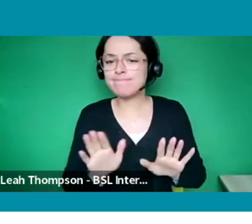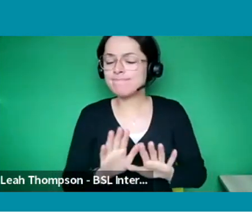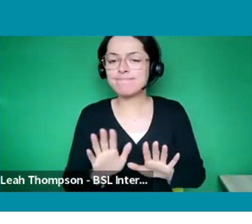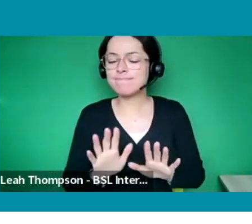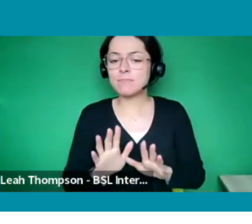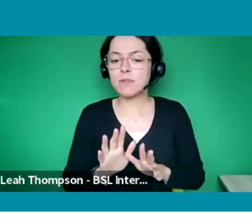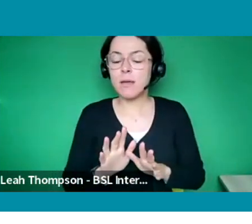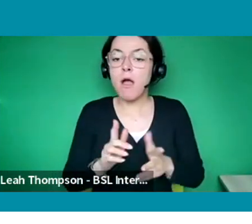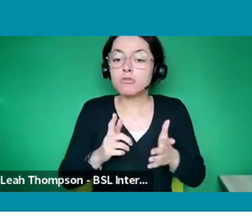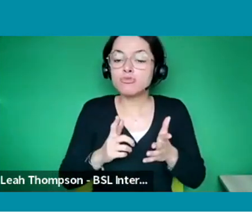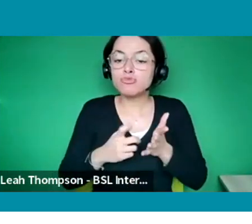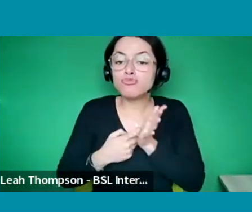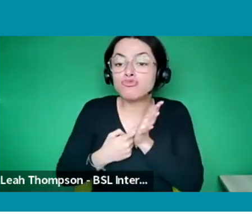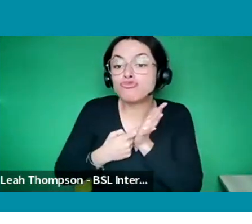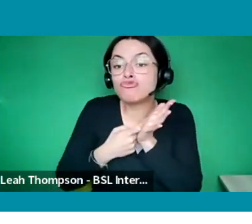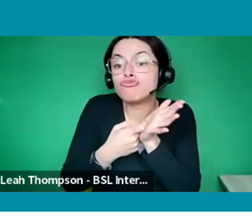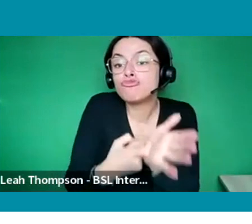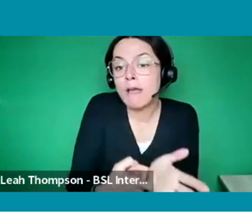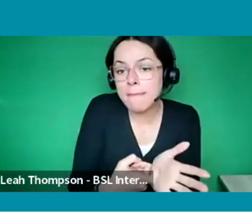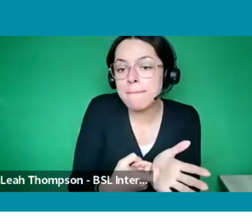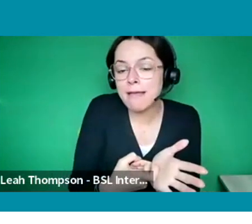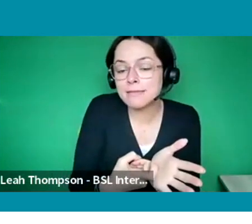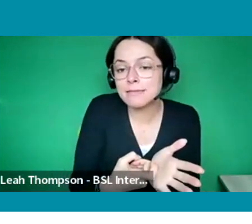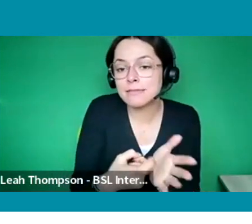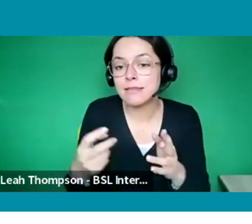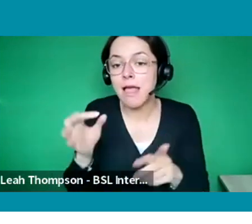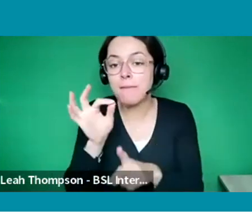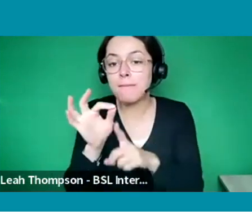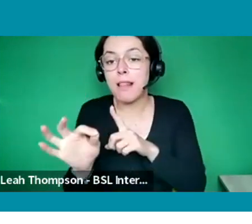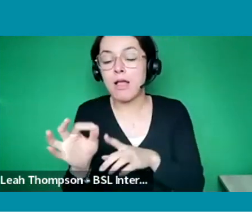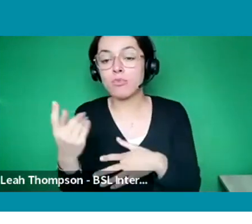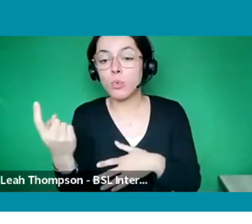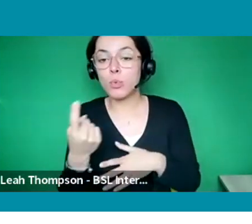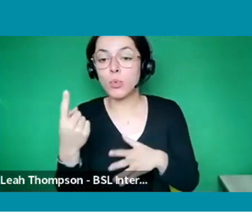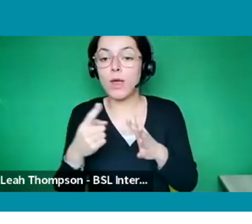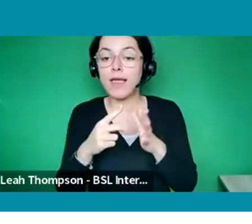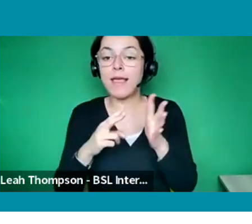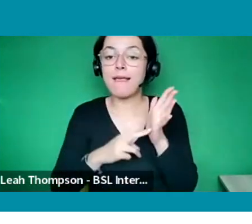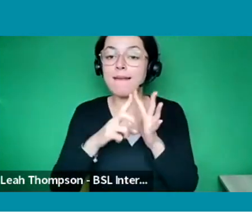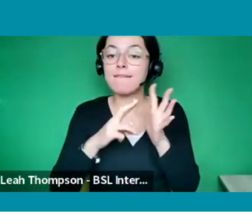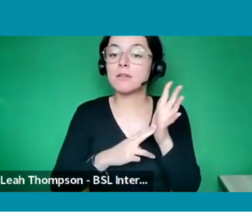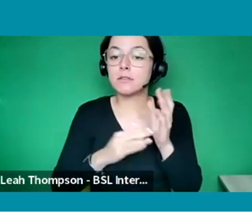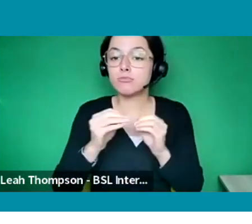recommend applying through Evenbreak because it is a dedicated platform and we have connections